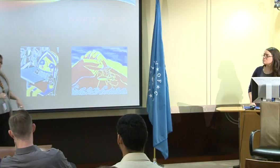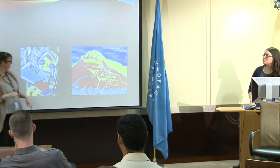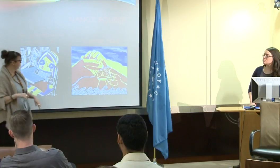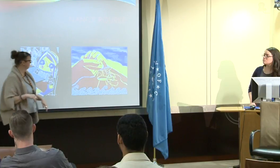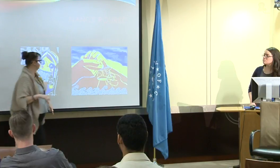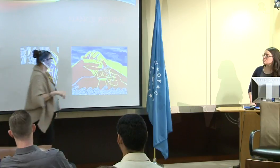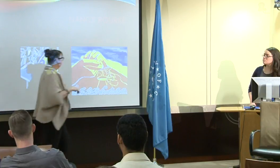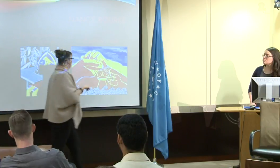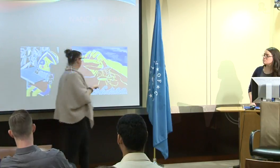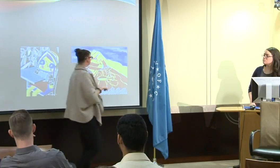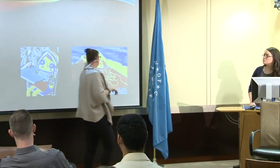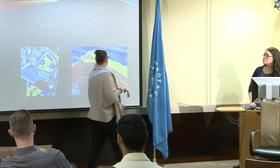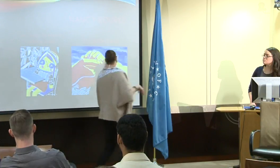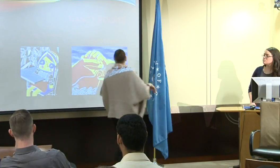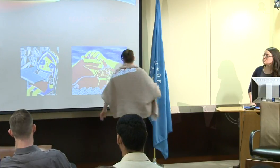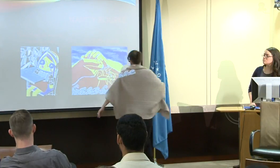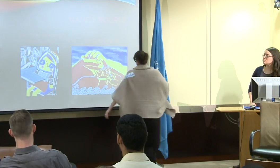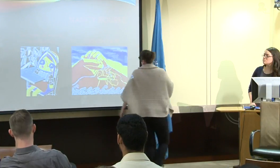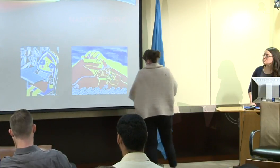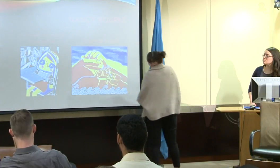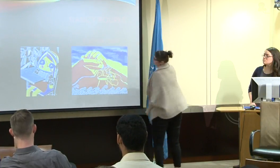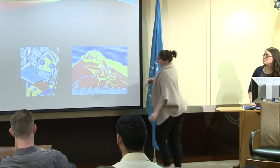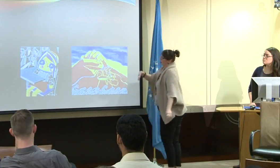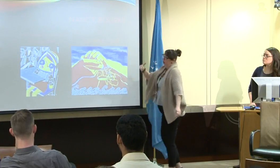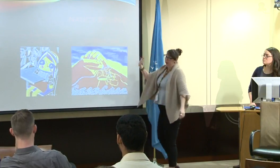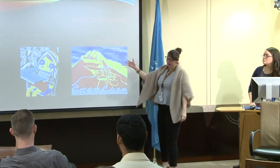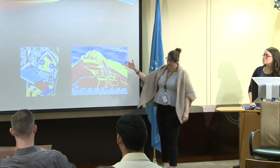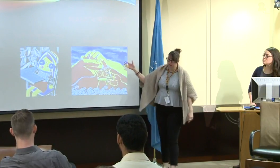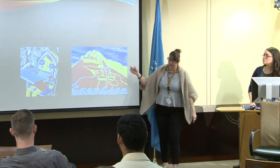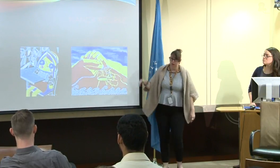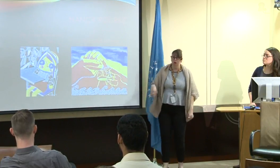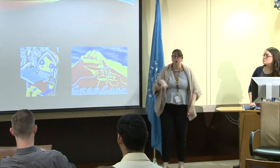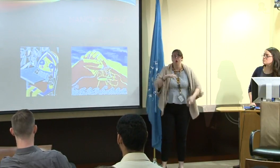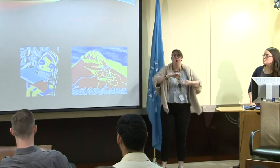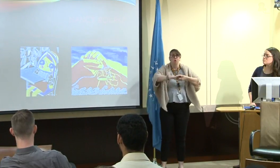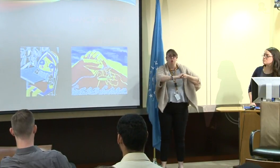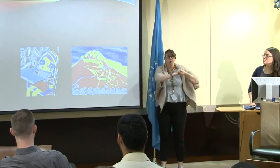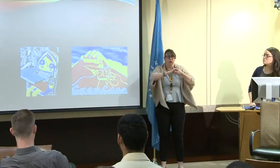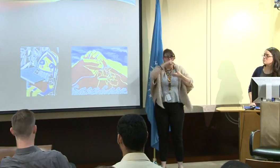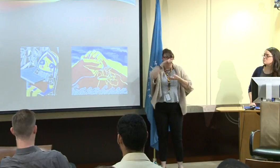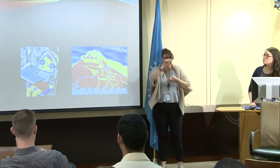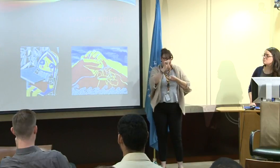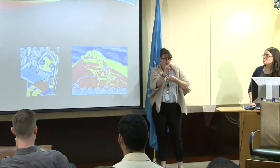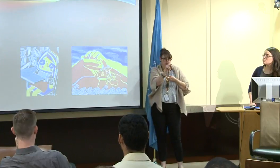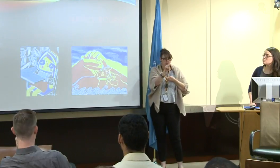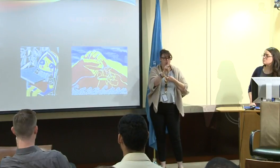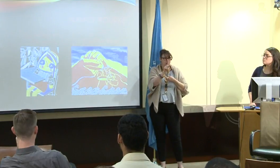and she had really felt alone and depressed, even being in a mainstream school.